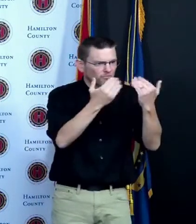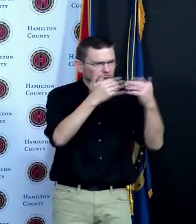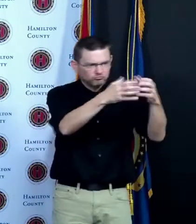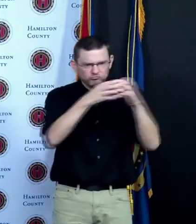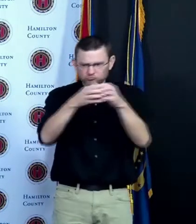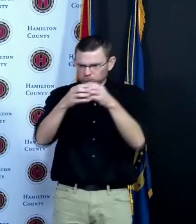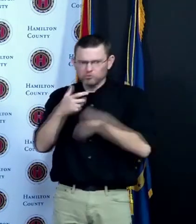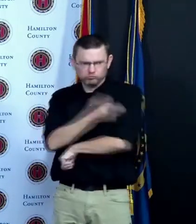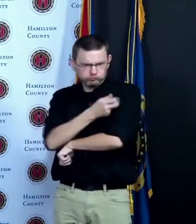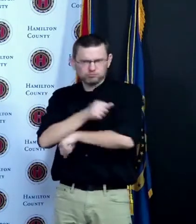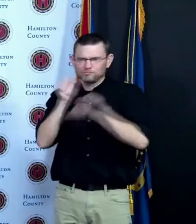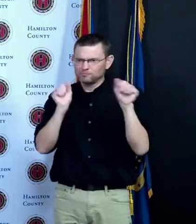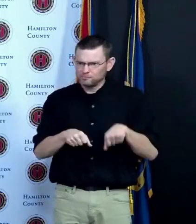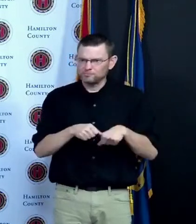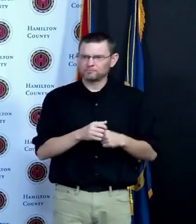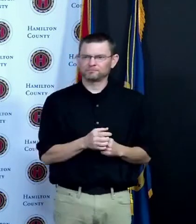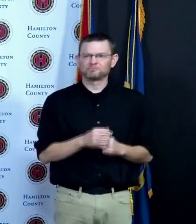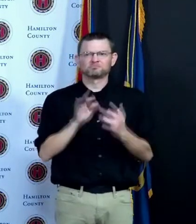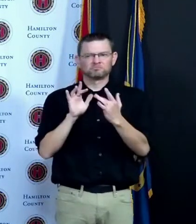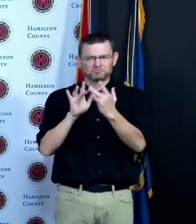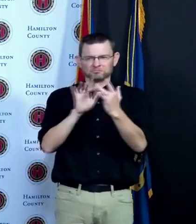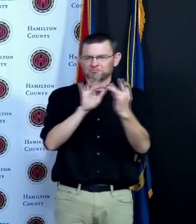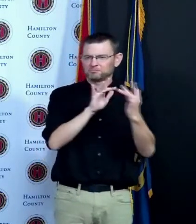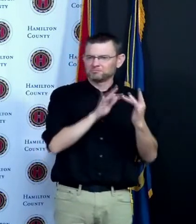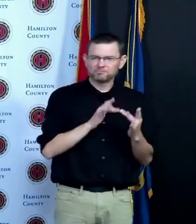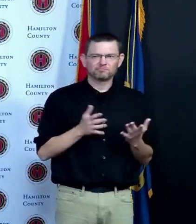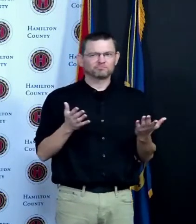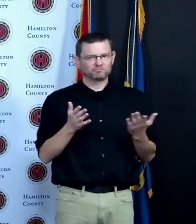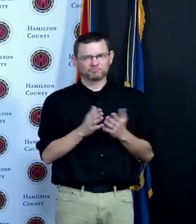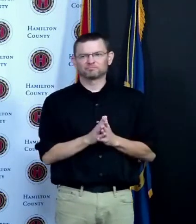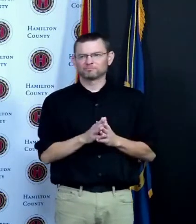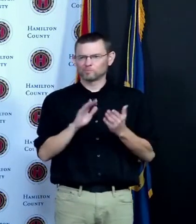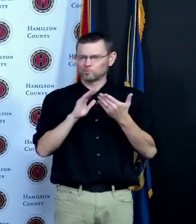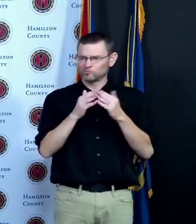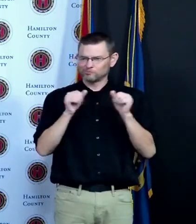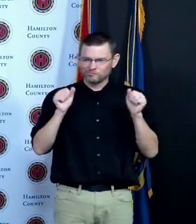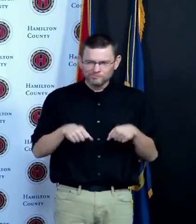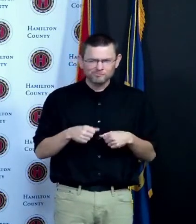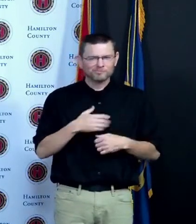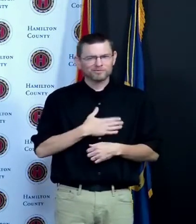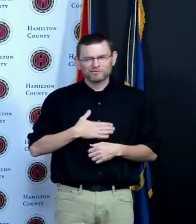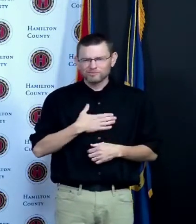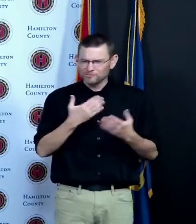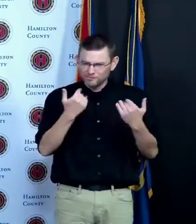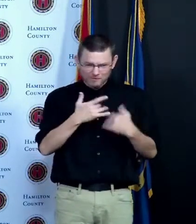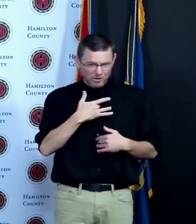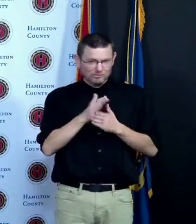in these areas trying to encourage them to give us their ideas because Greg and his team